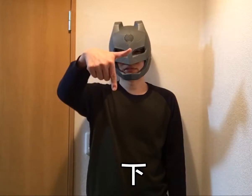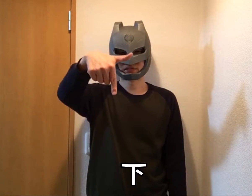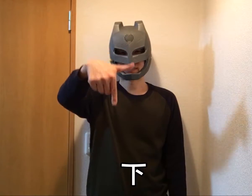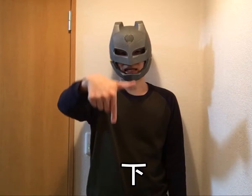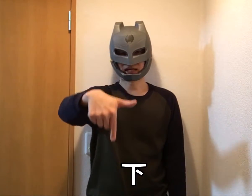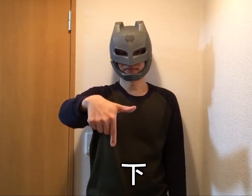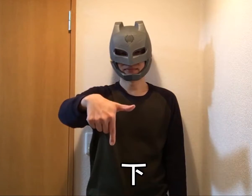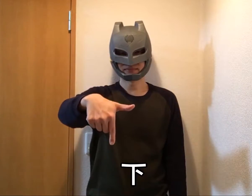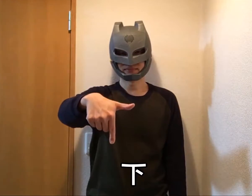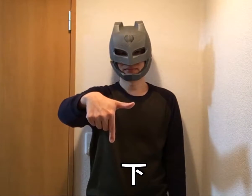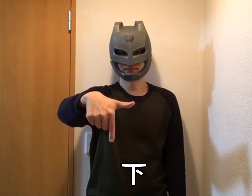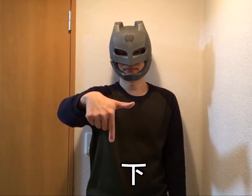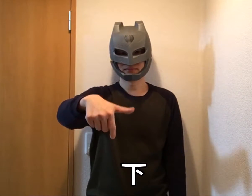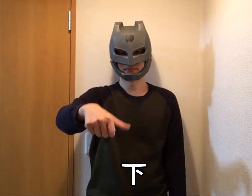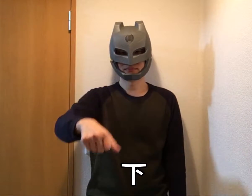Lower / Bottom